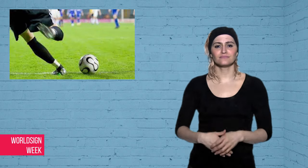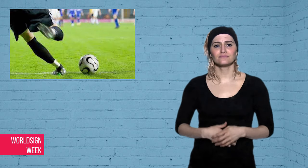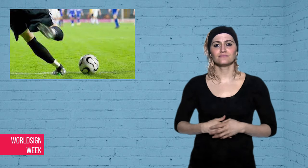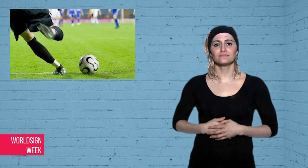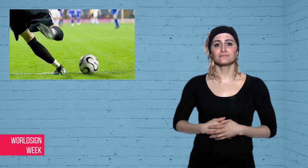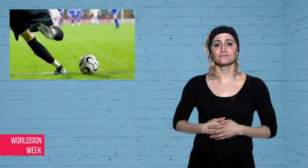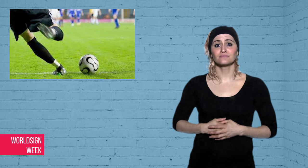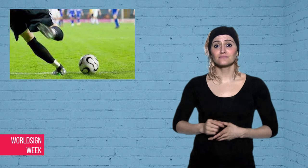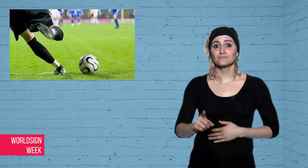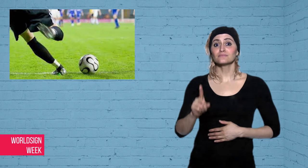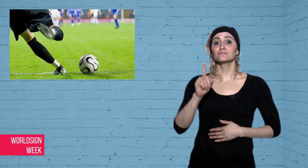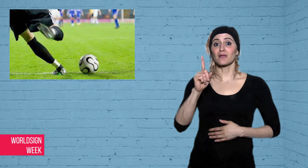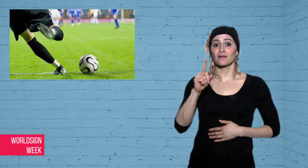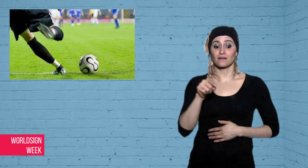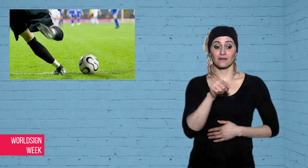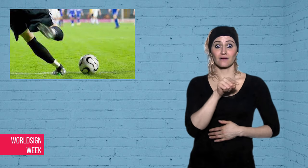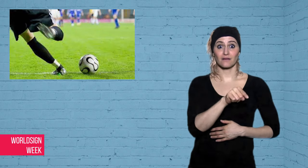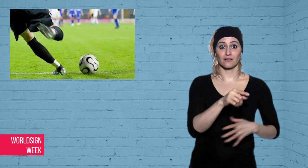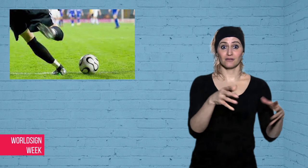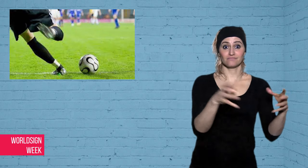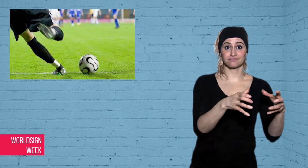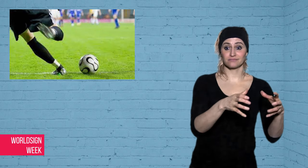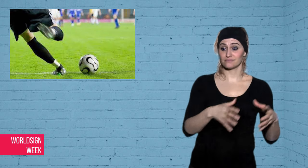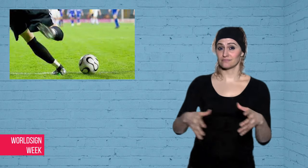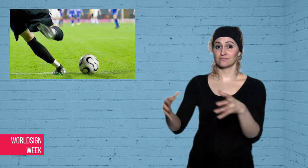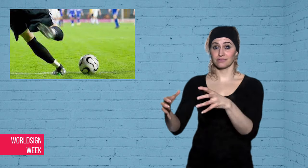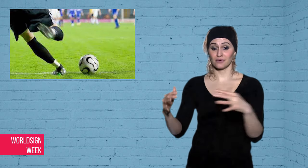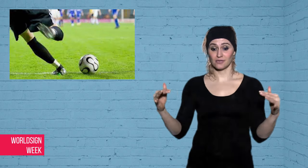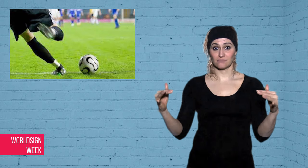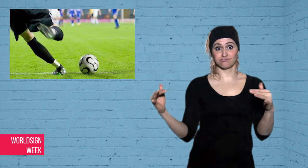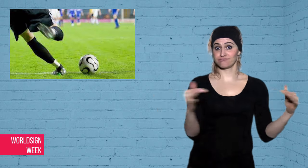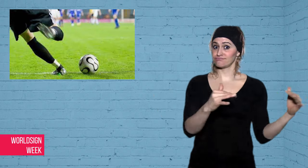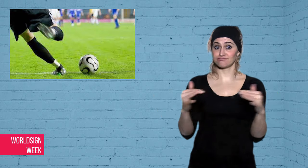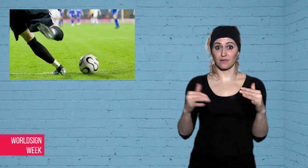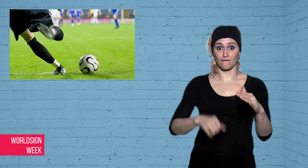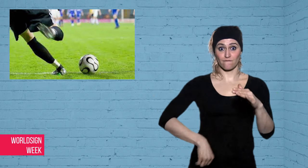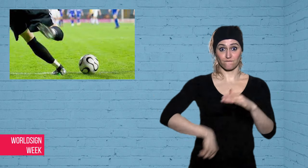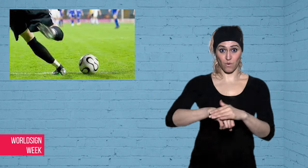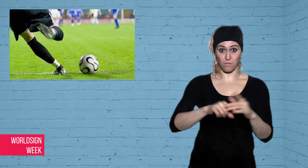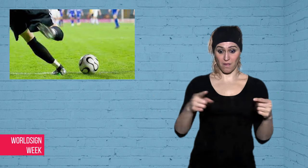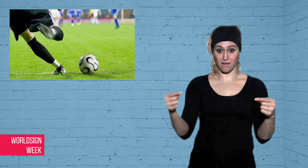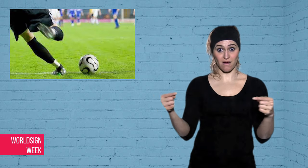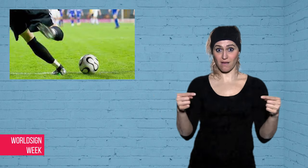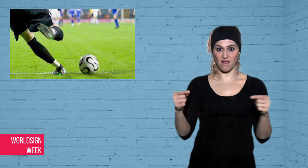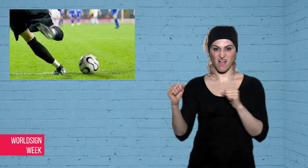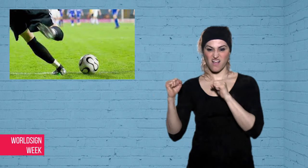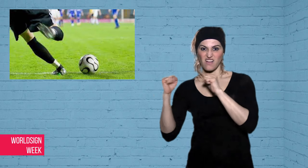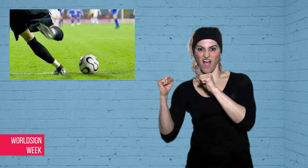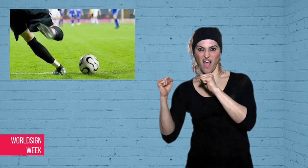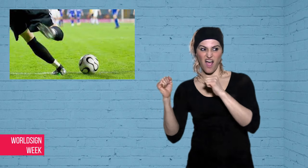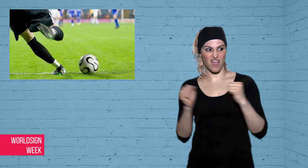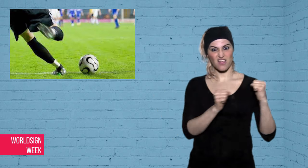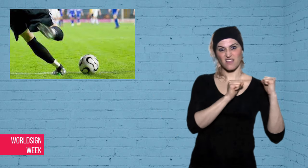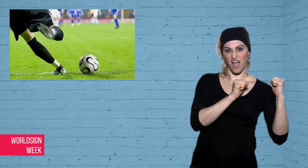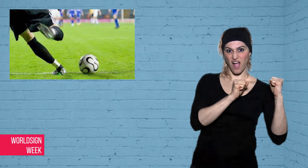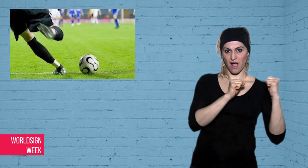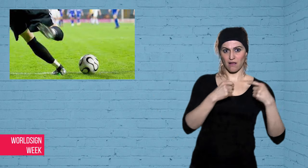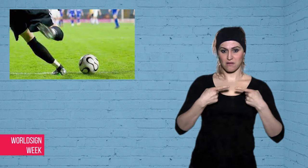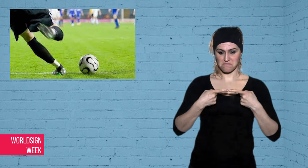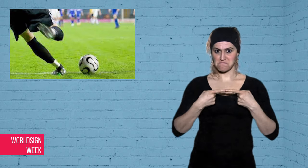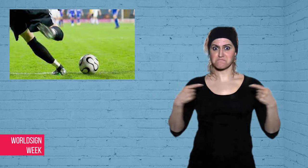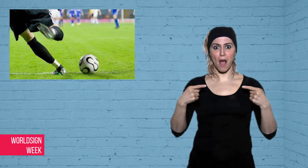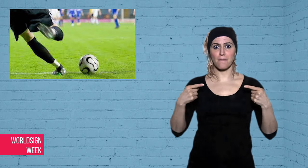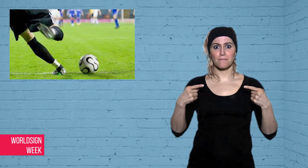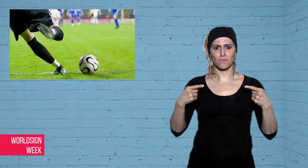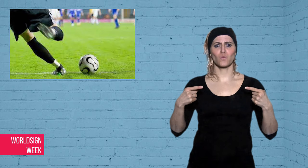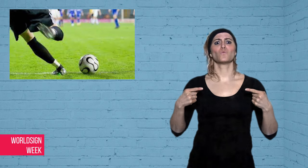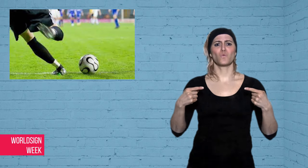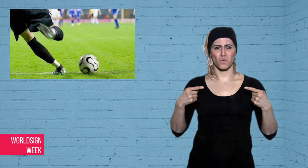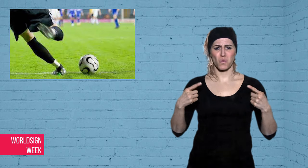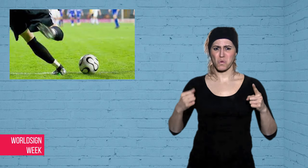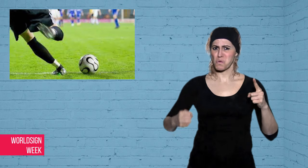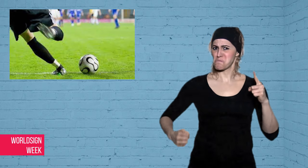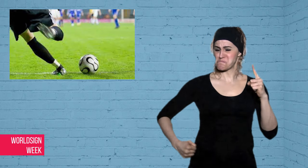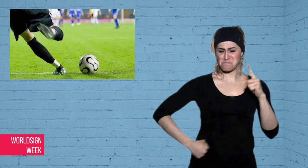hosted every four years. Violent fights